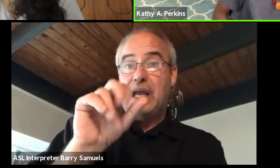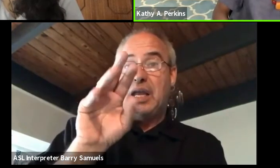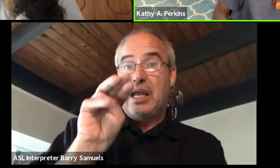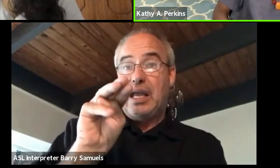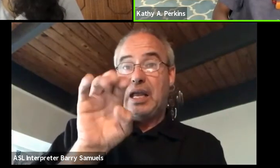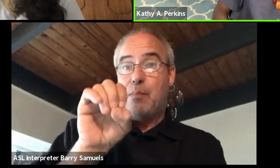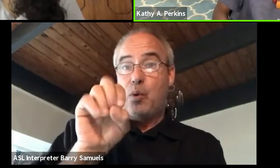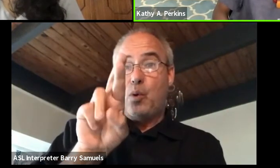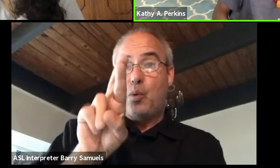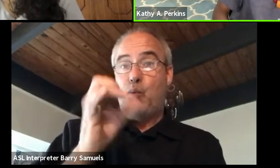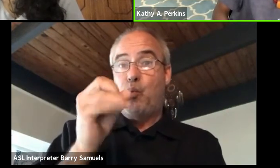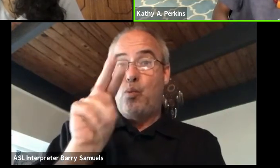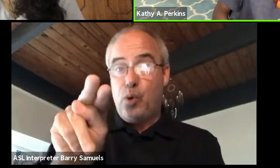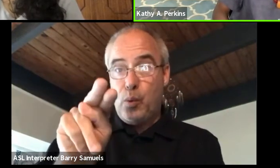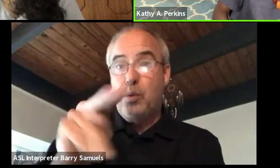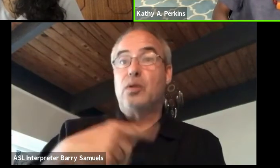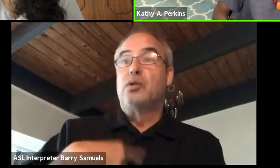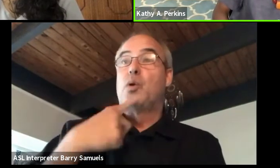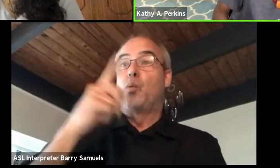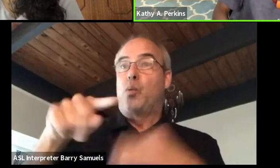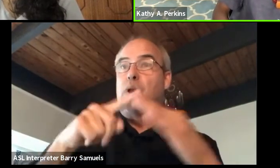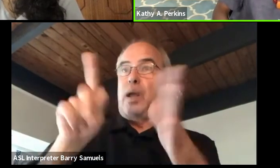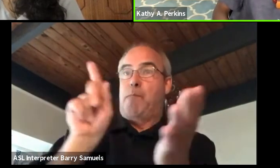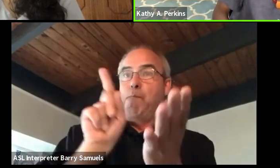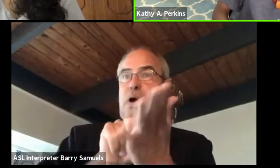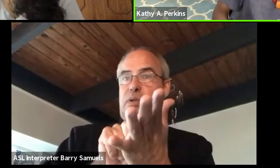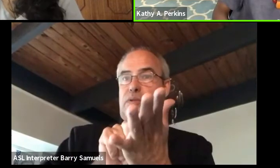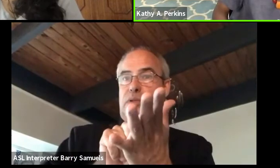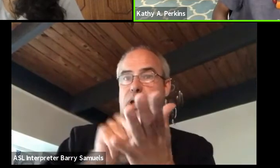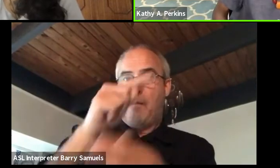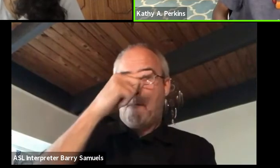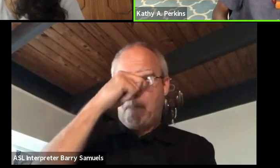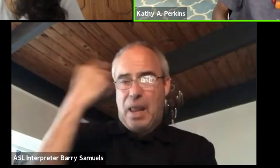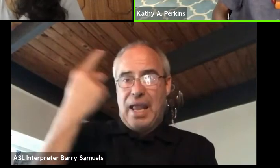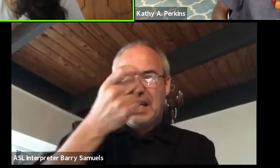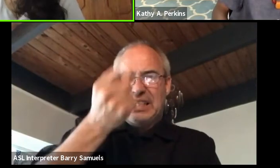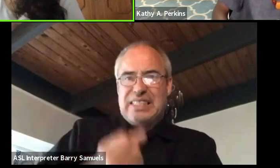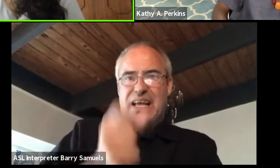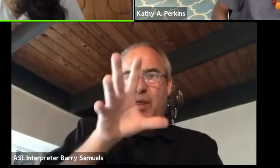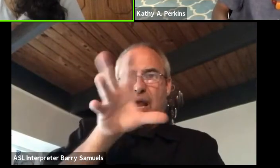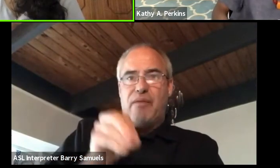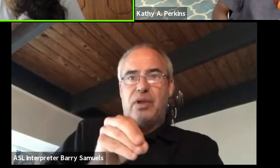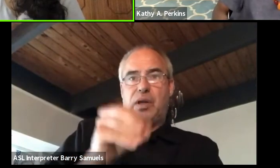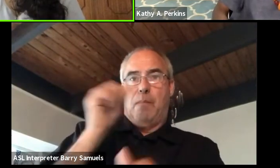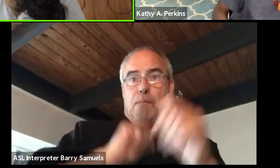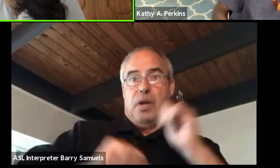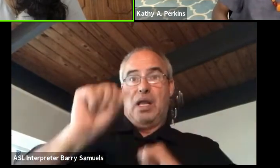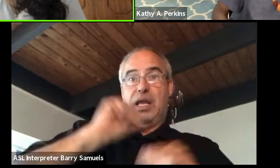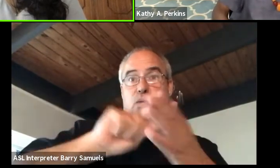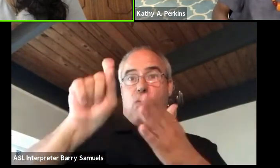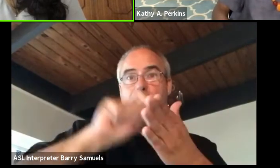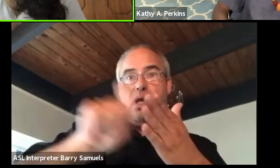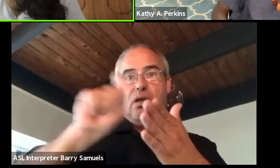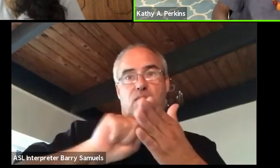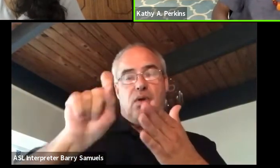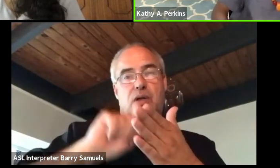And so when I published black South African playwright, I was very, very conscious of that